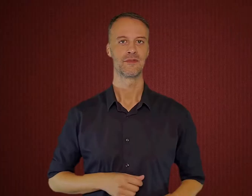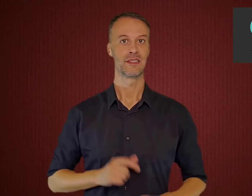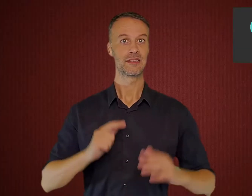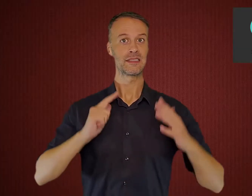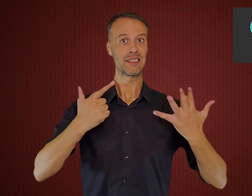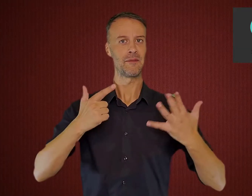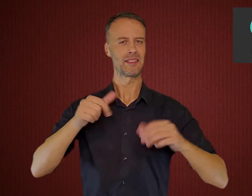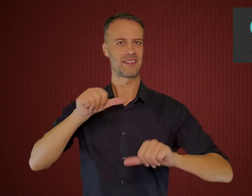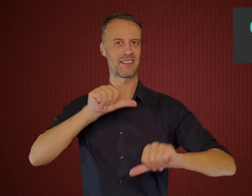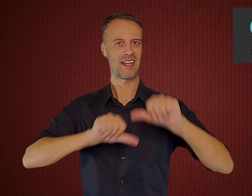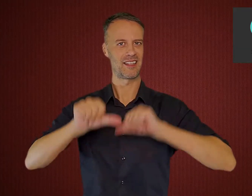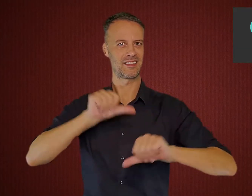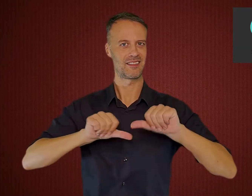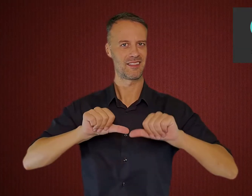Seventh, science.